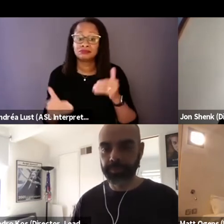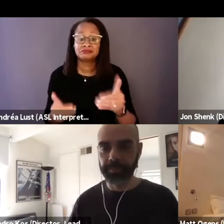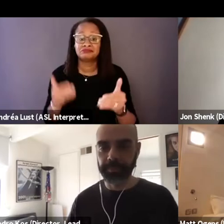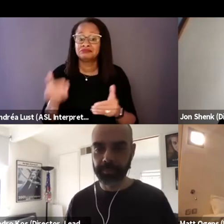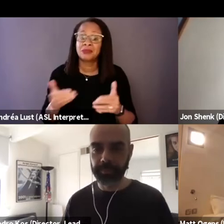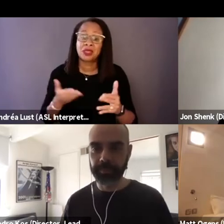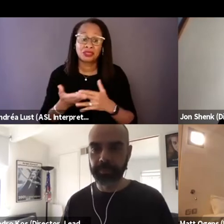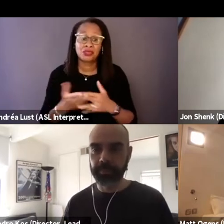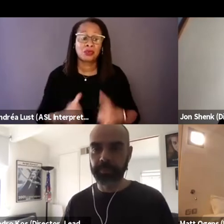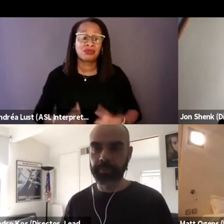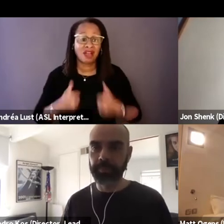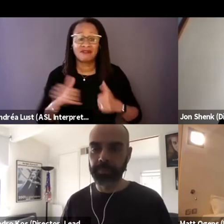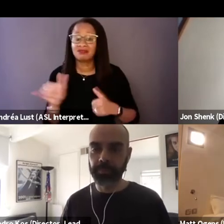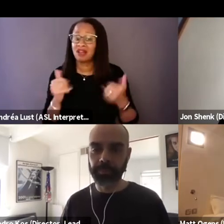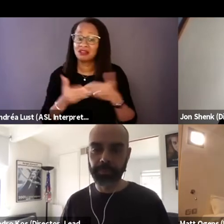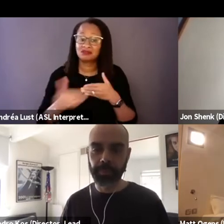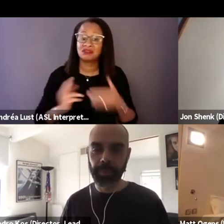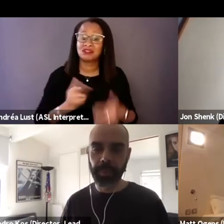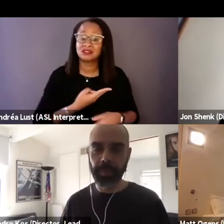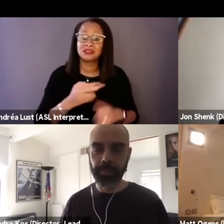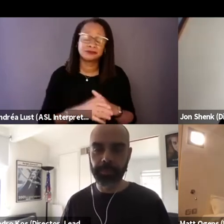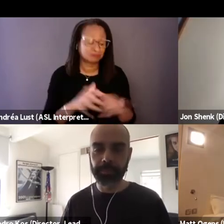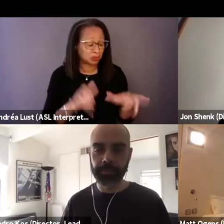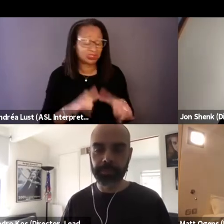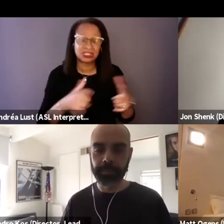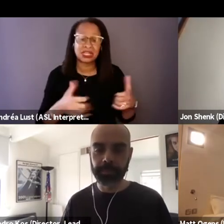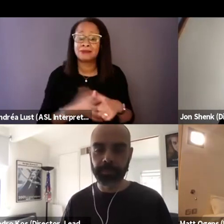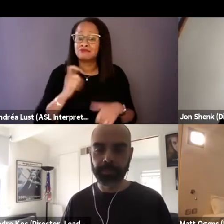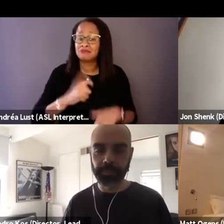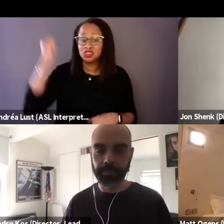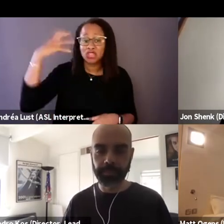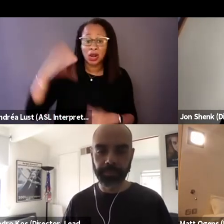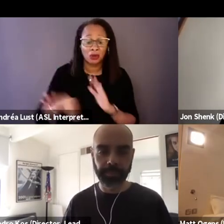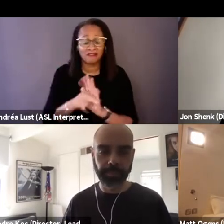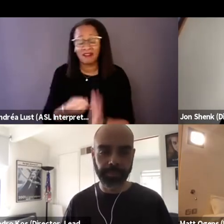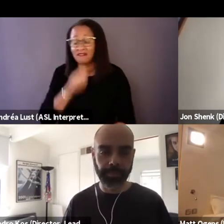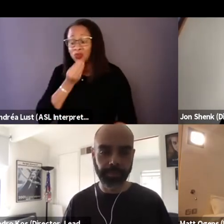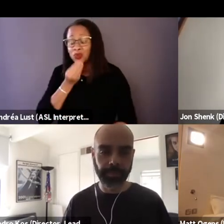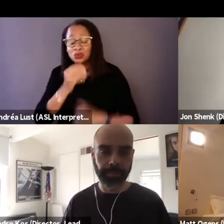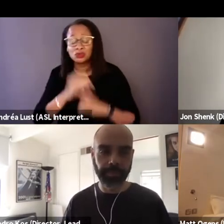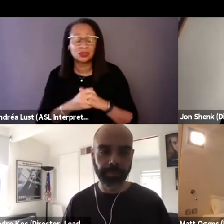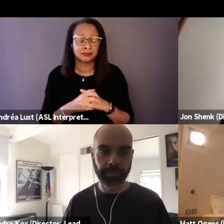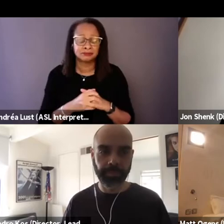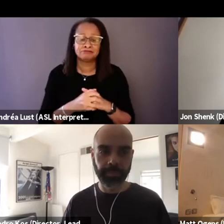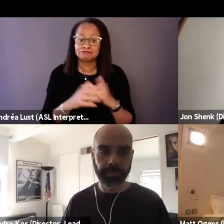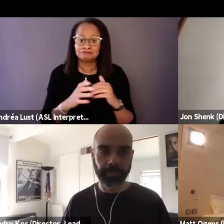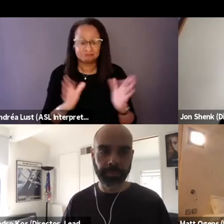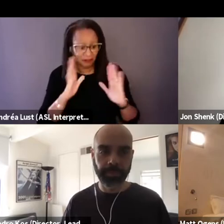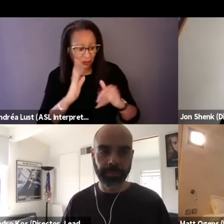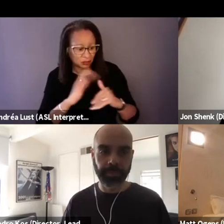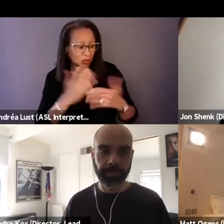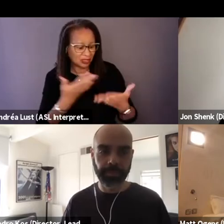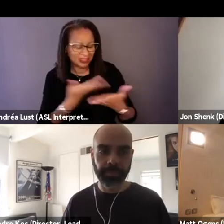He has to do all the same things that we do. Shower, find food, deal with his possessions,